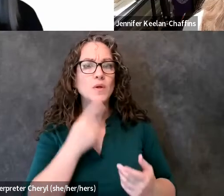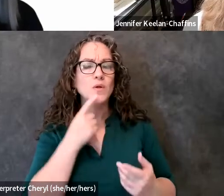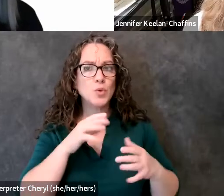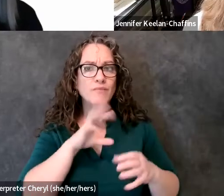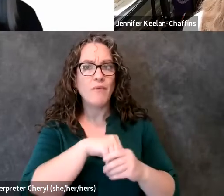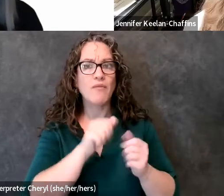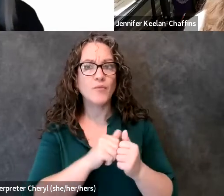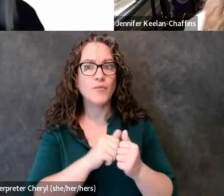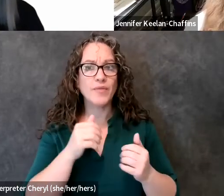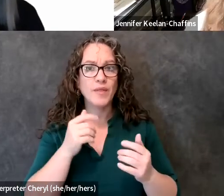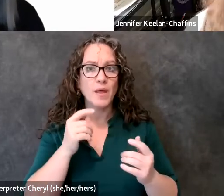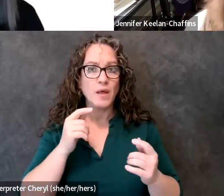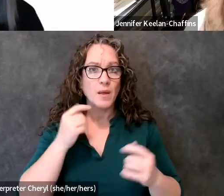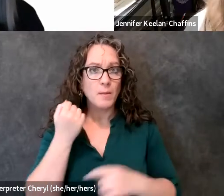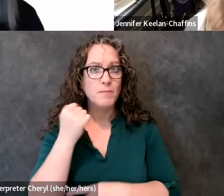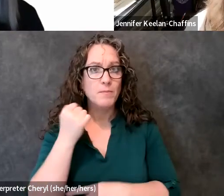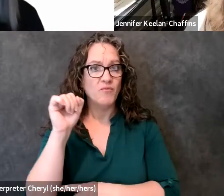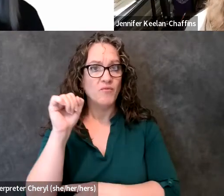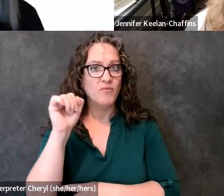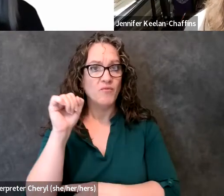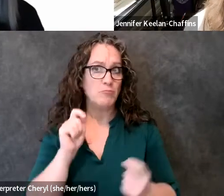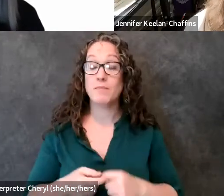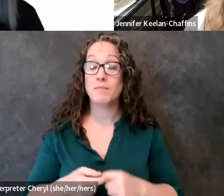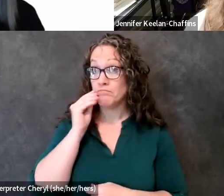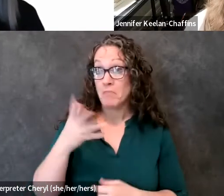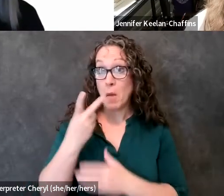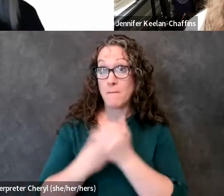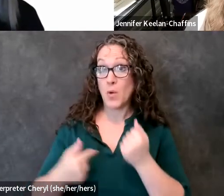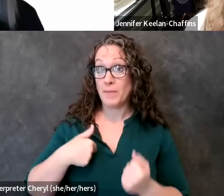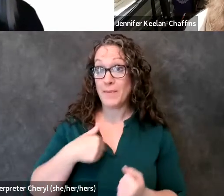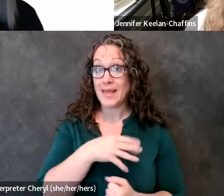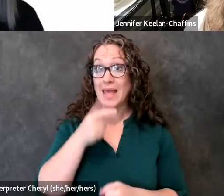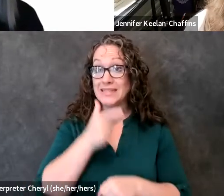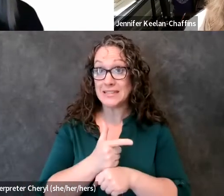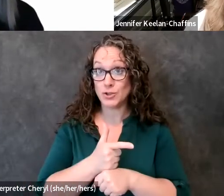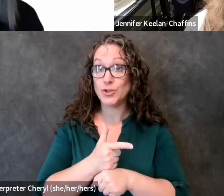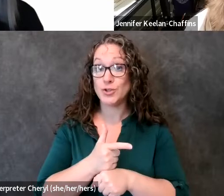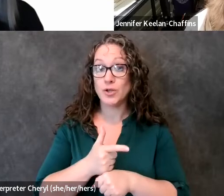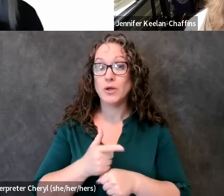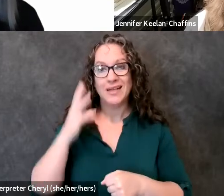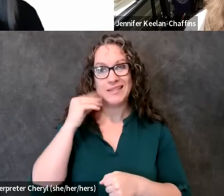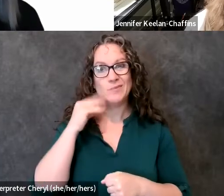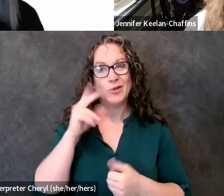i both my sister and i had experienced um discrimination at a very young age